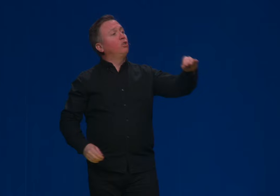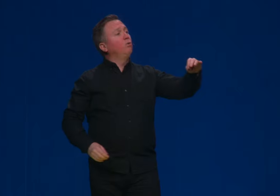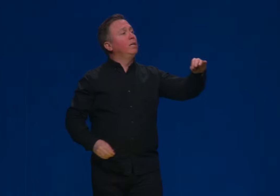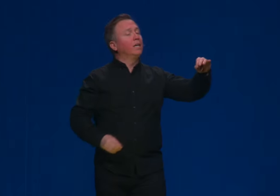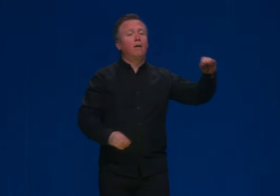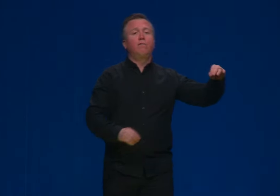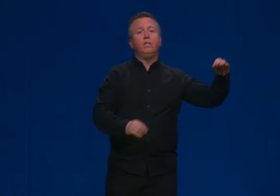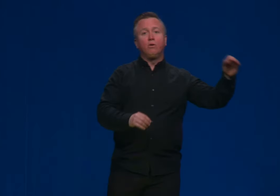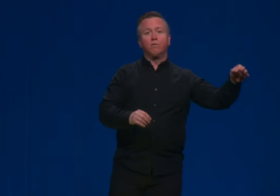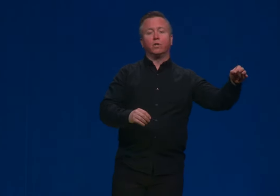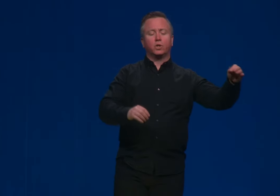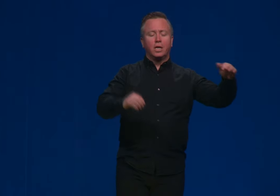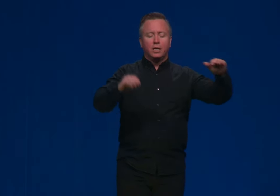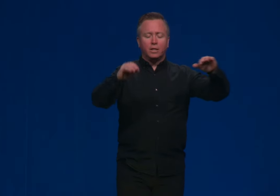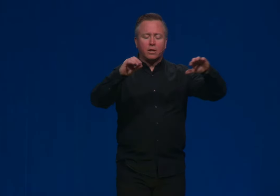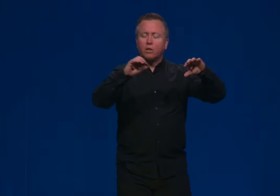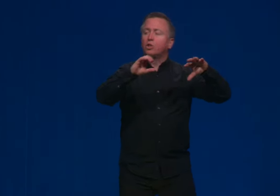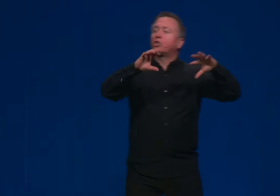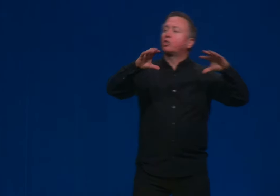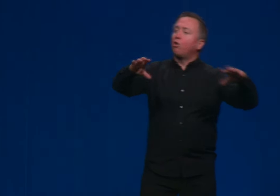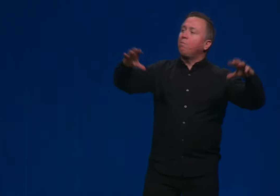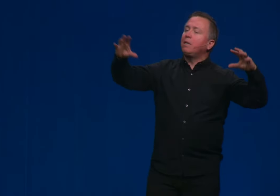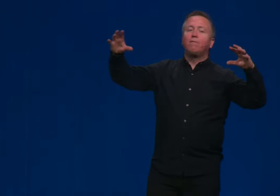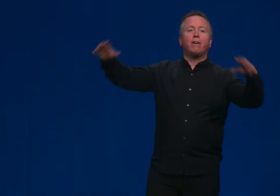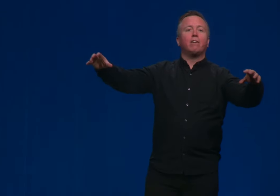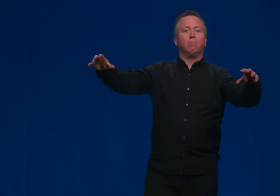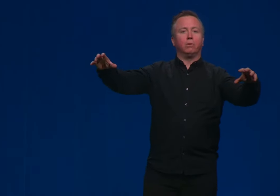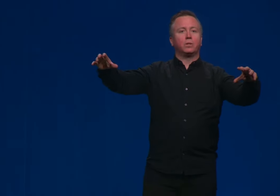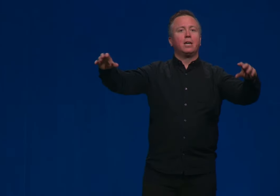tuning of the universe, that there are just so many variables